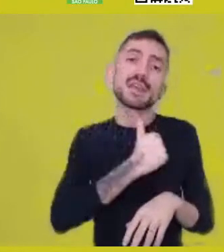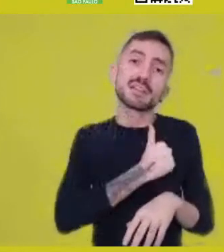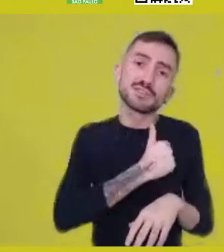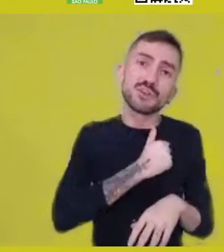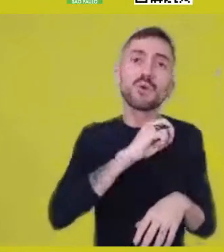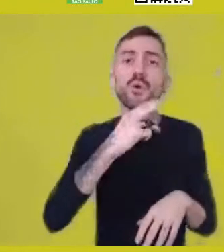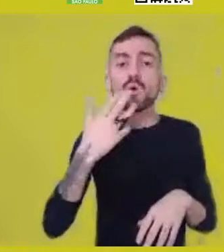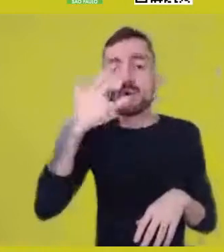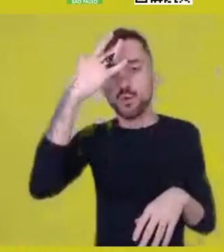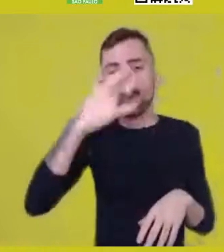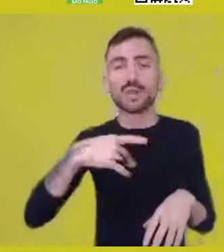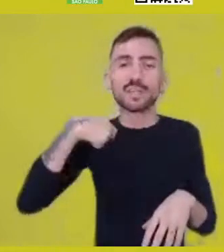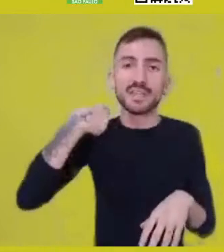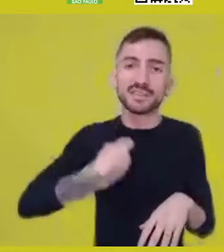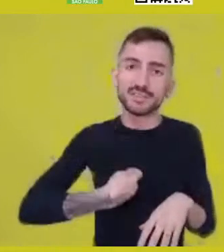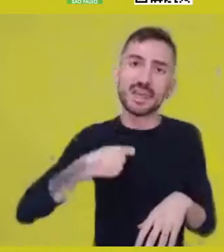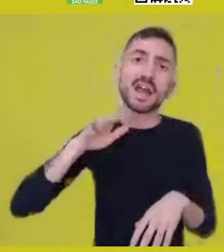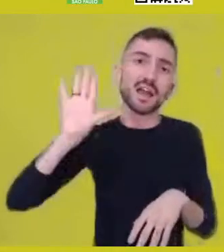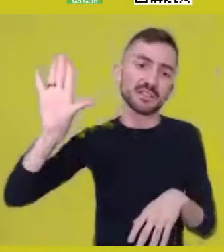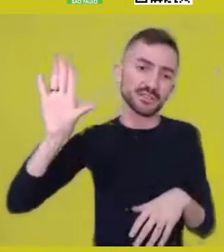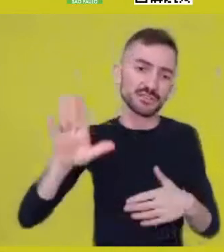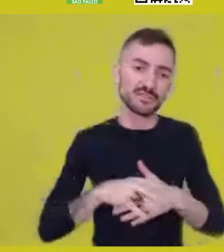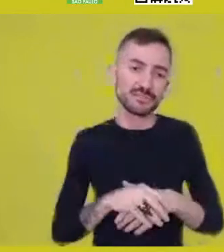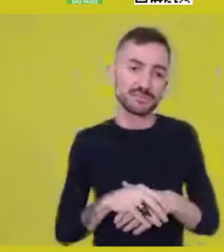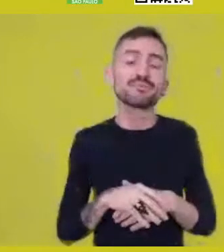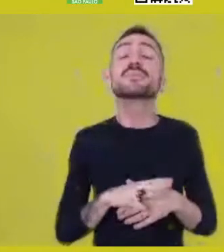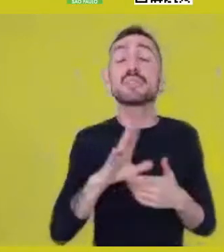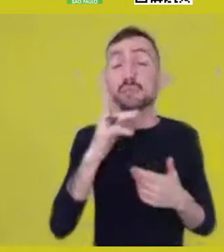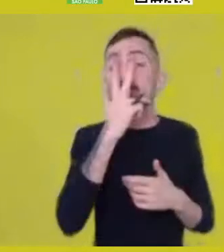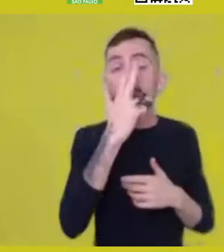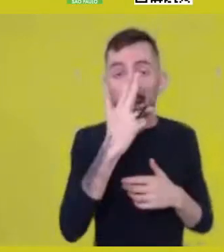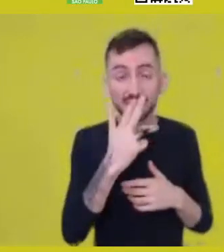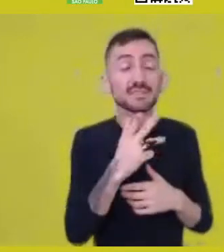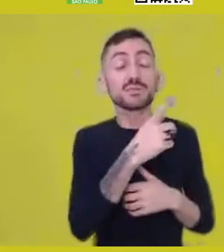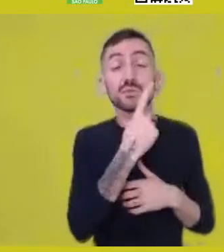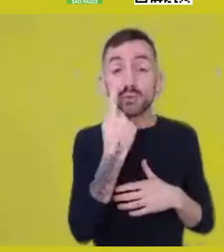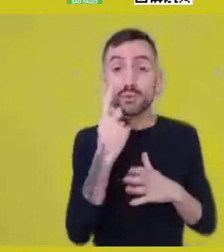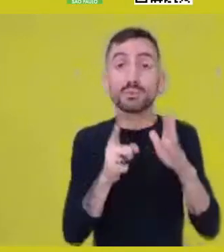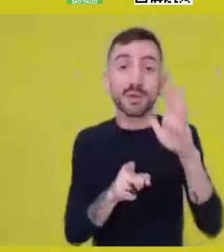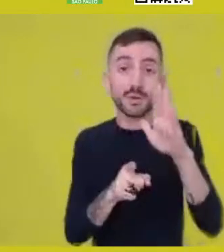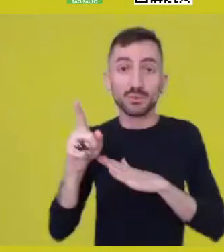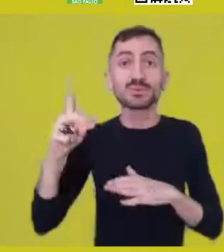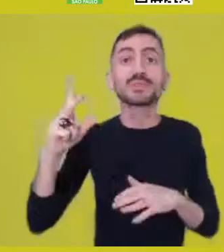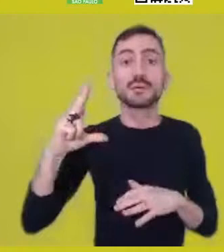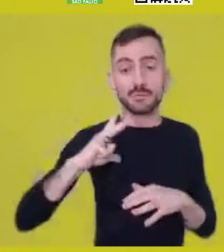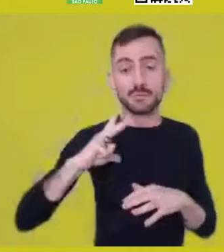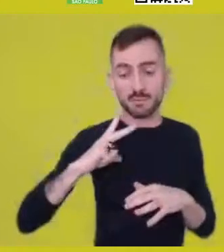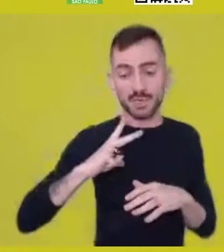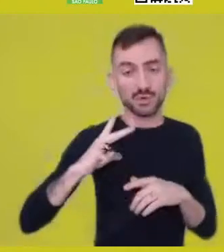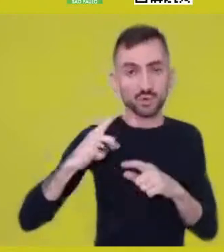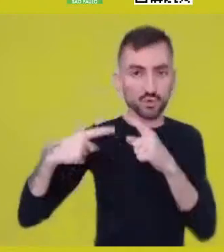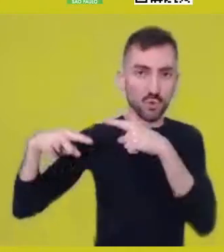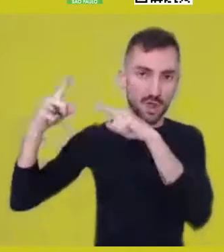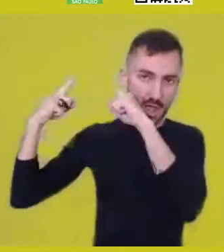One question is more on the personal side, let’s say, and the other on the artistic praxis’ side,